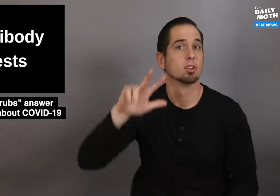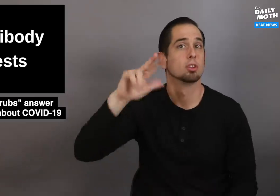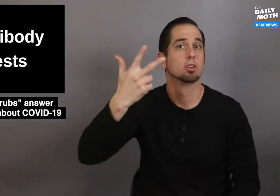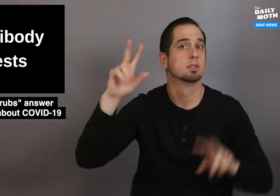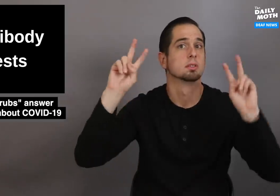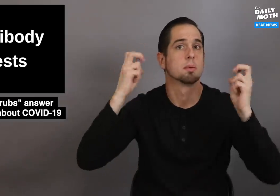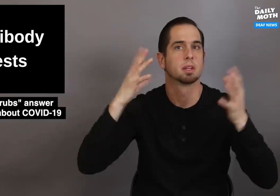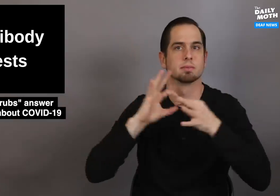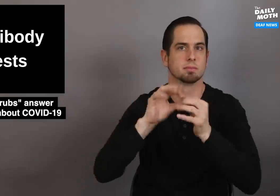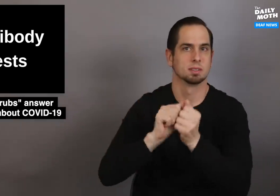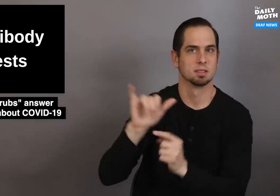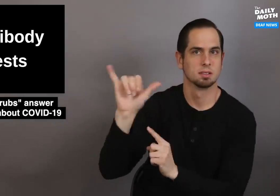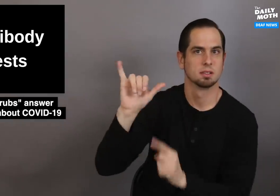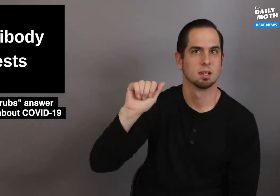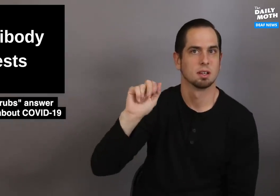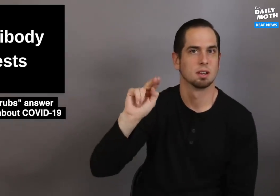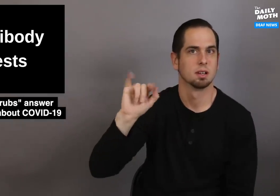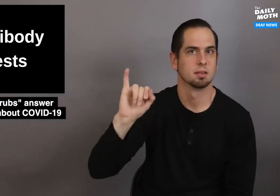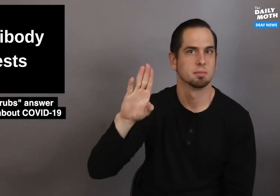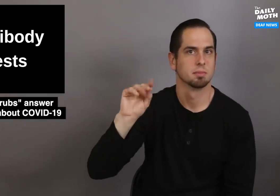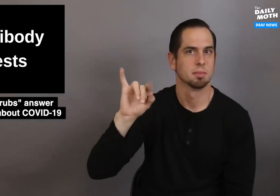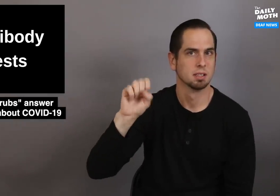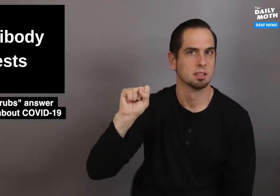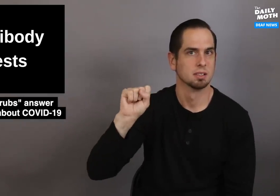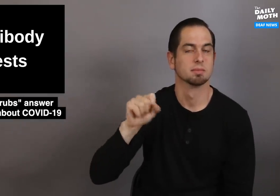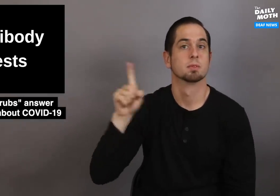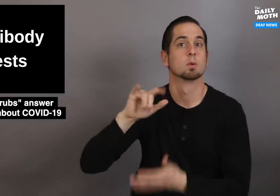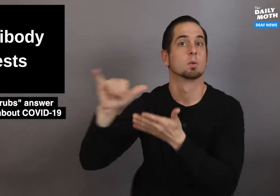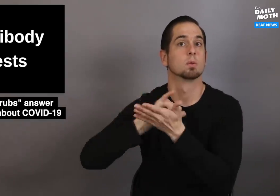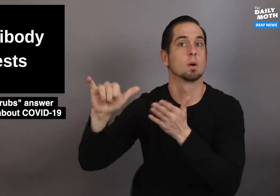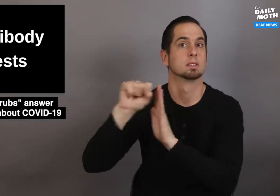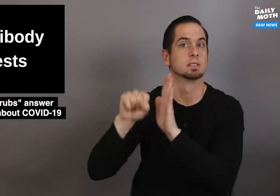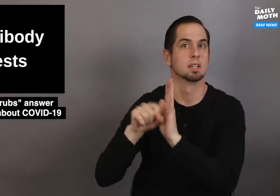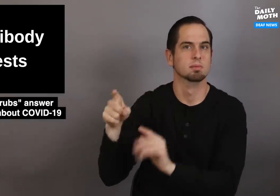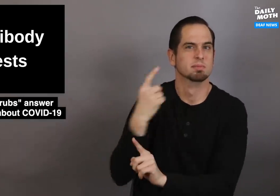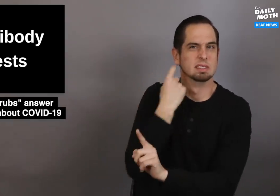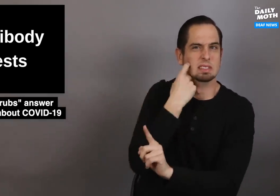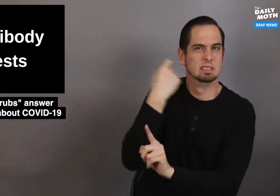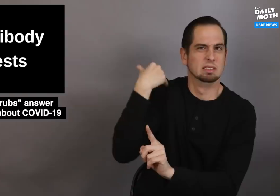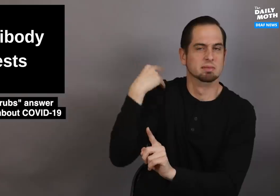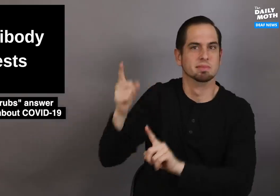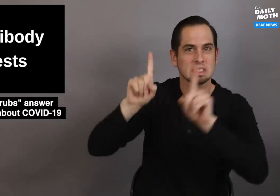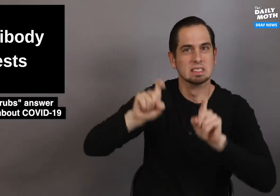The third topic is on antibodies. New York state recently said